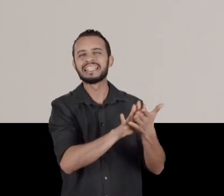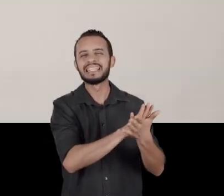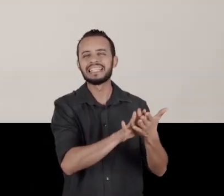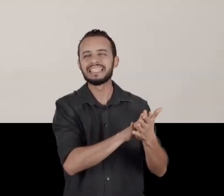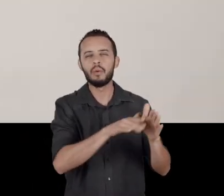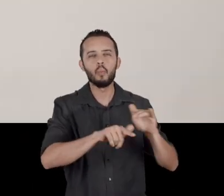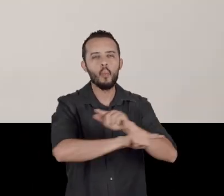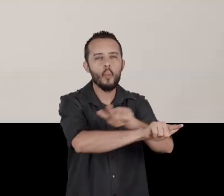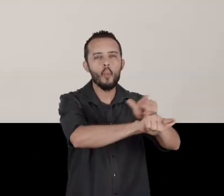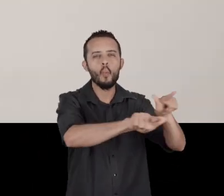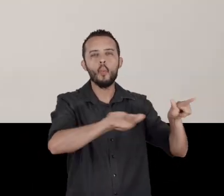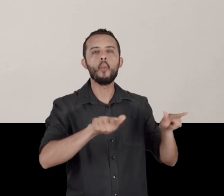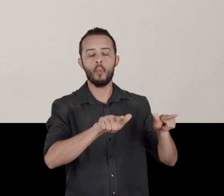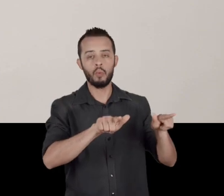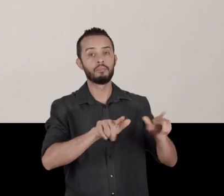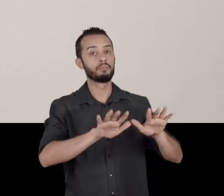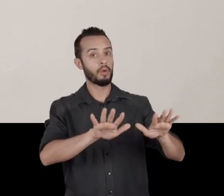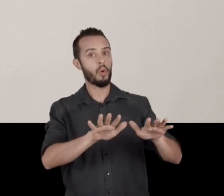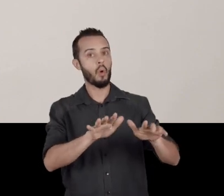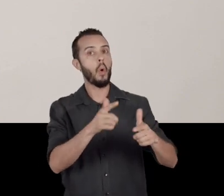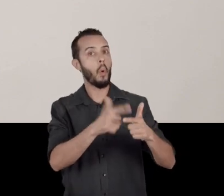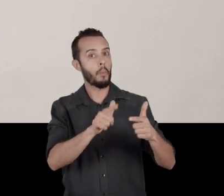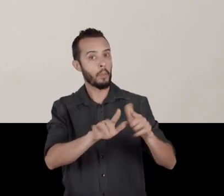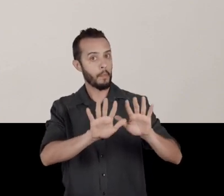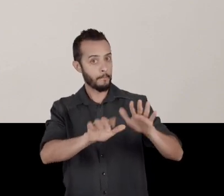Well, the first problem is: it is an inhabited territory.